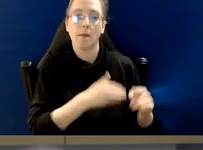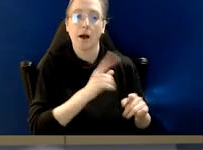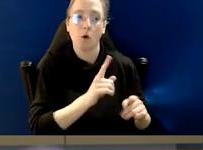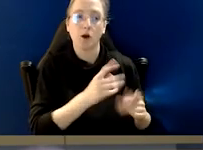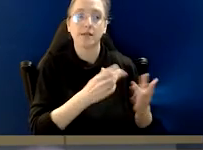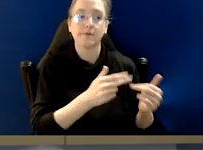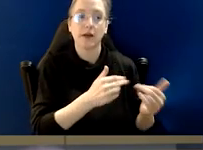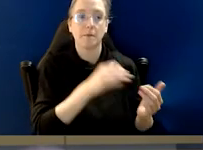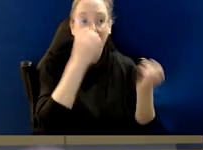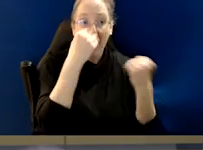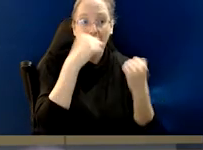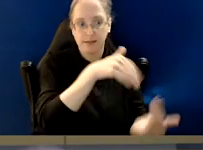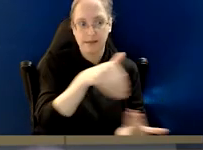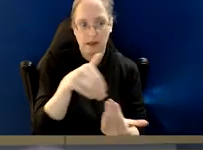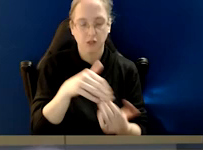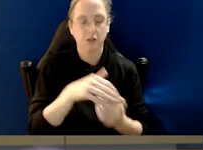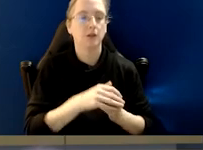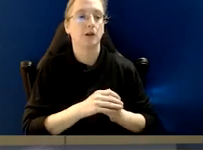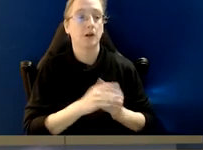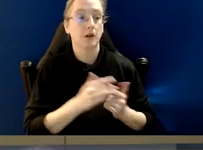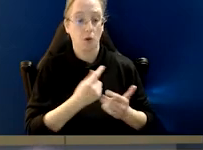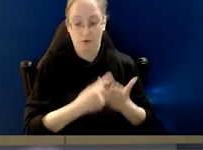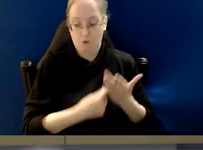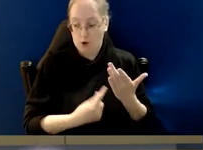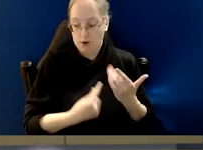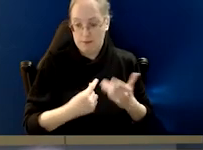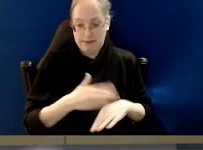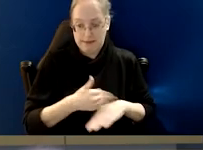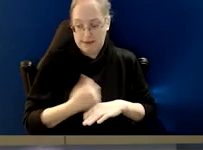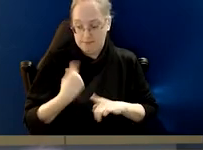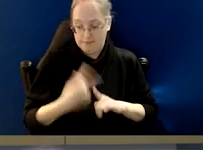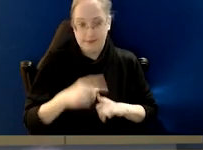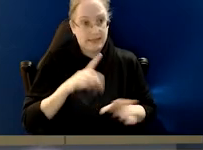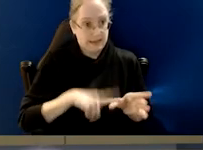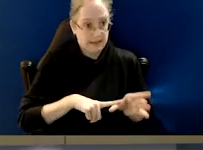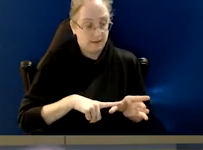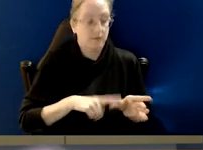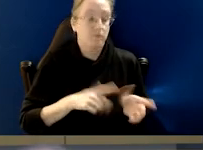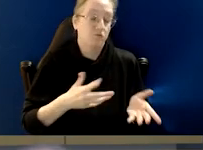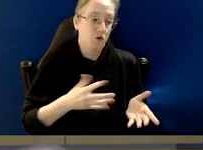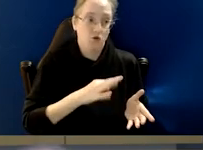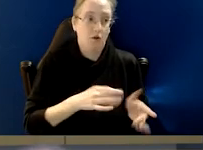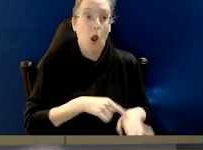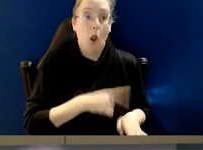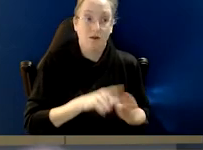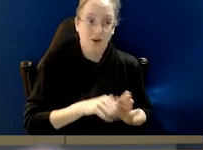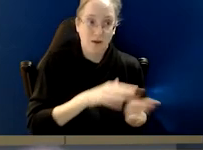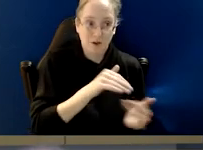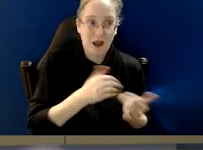has been doing in building an evidence-based, we're only ten years old, so we haven't had a great deal of time to do so.